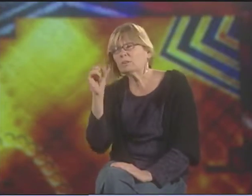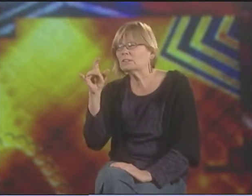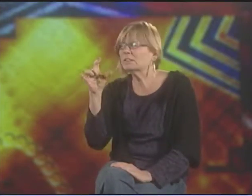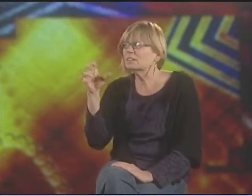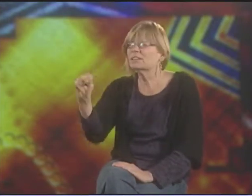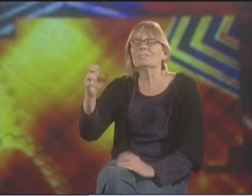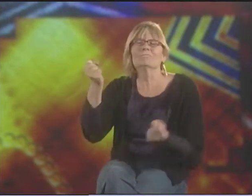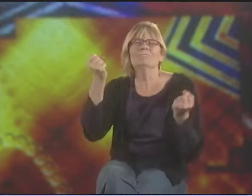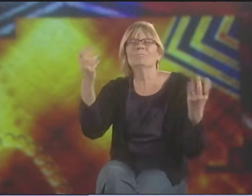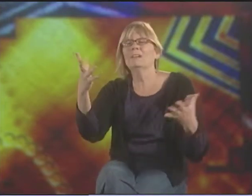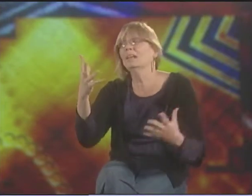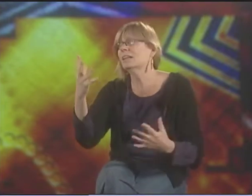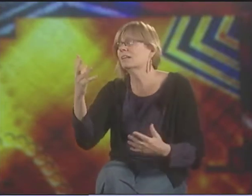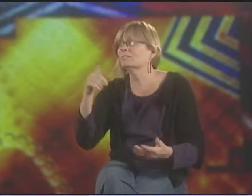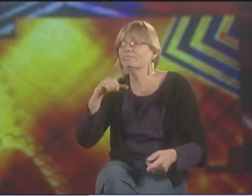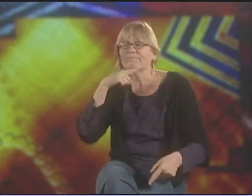HE TALKS ABOUT THE SEASONS.